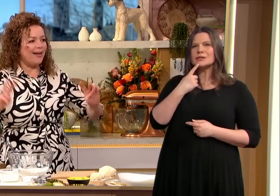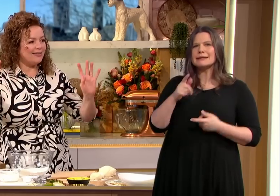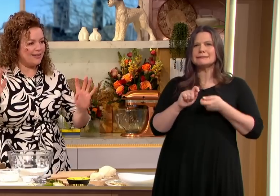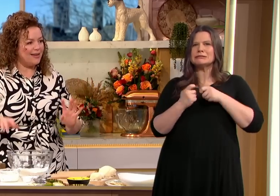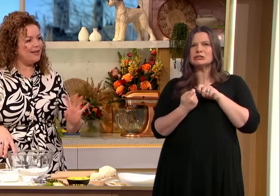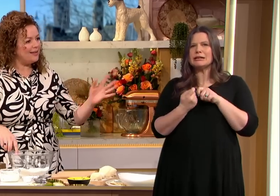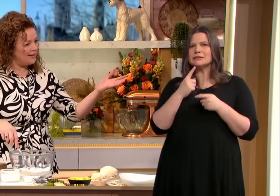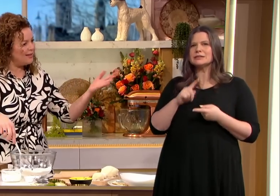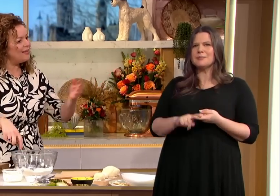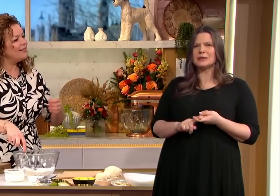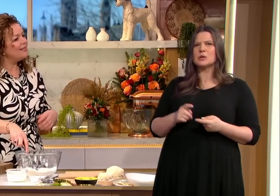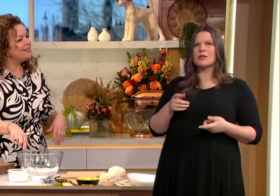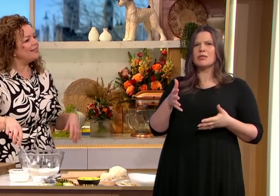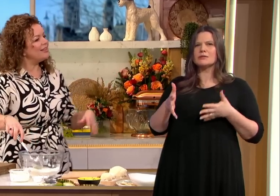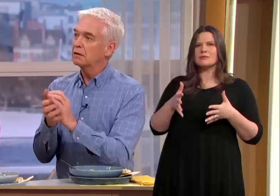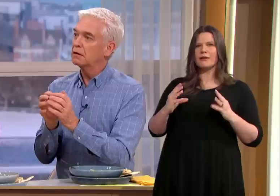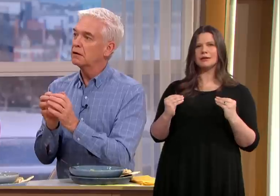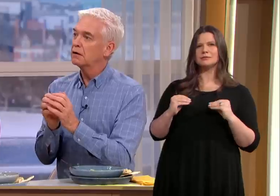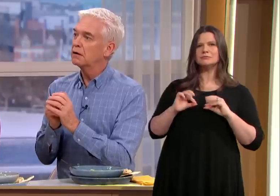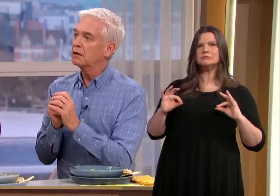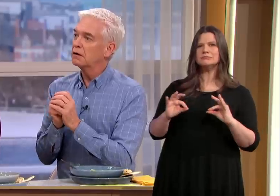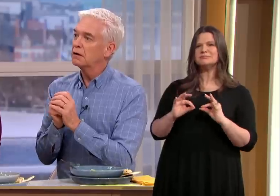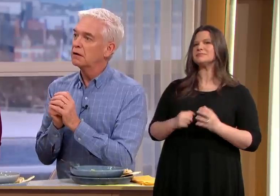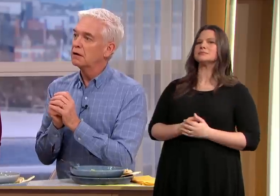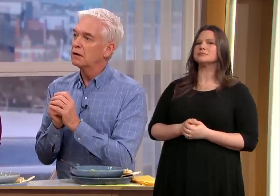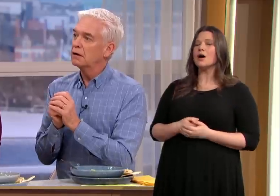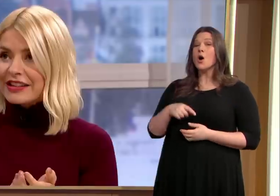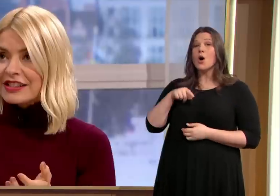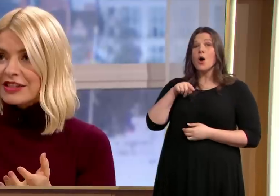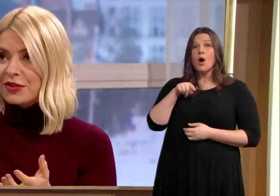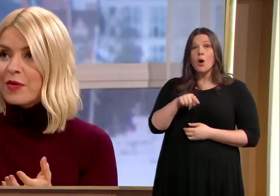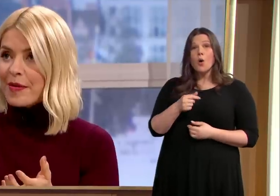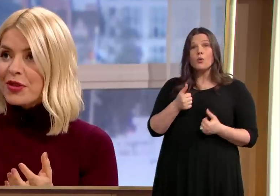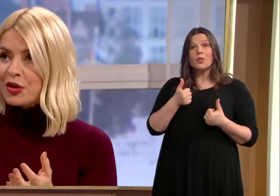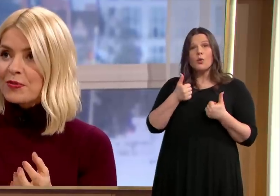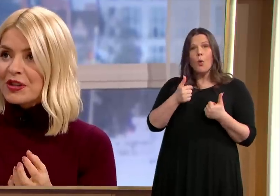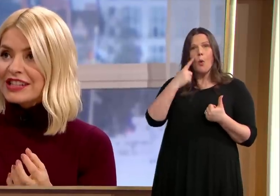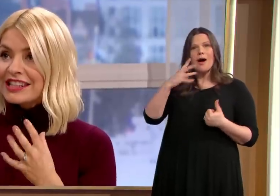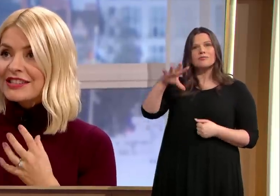motivated signs I mean you that that's the good way that's you can remember those because it is